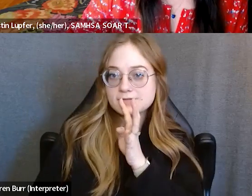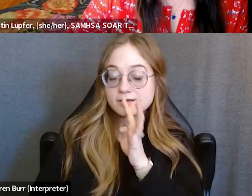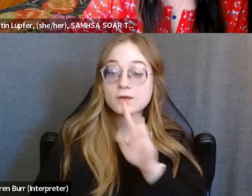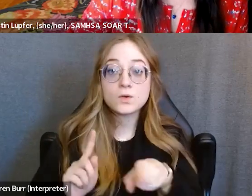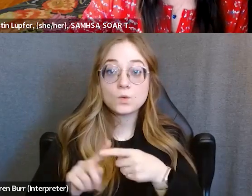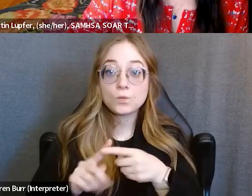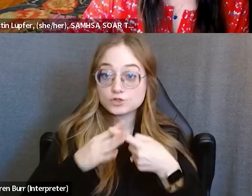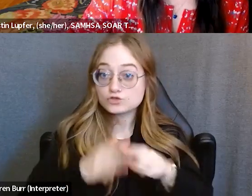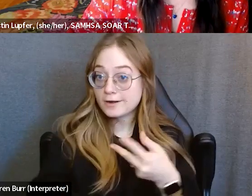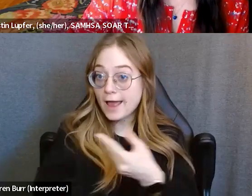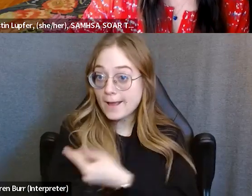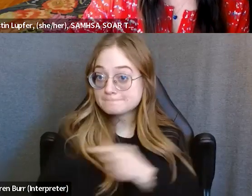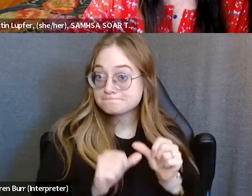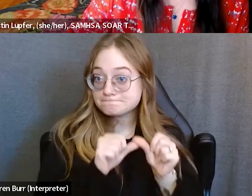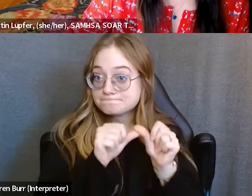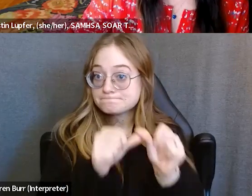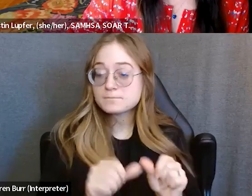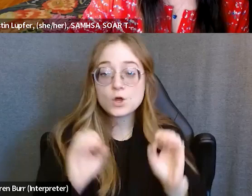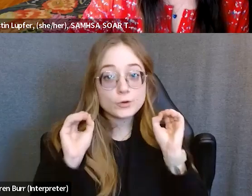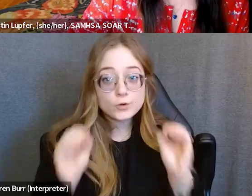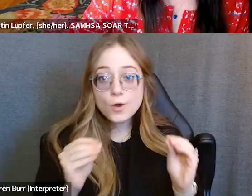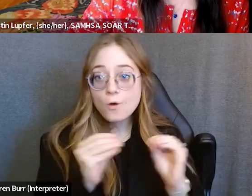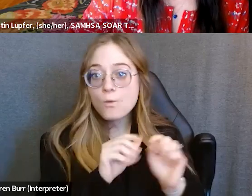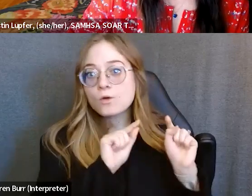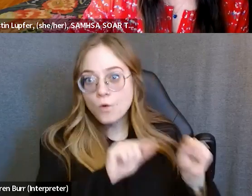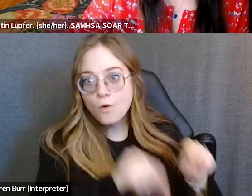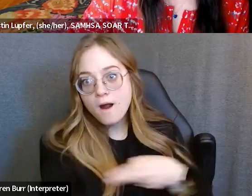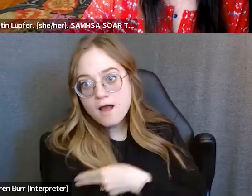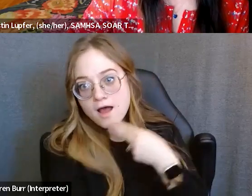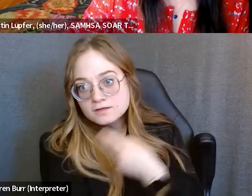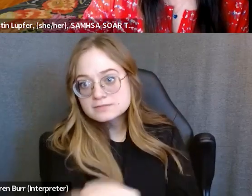he's just done wonderful since then. So, it's helped a lot for him.